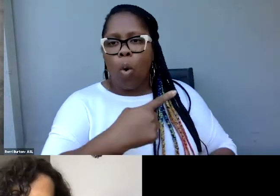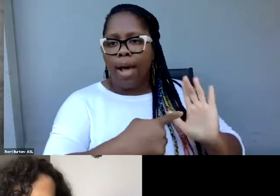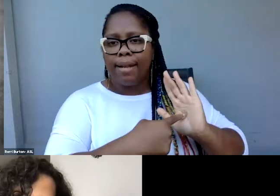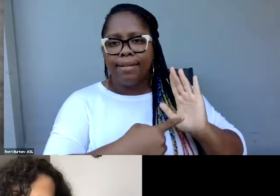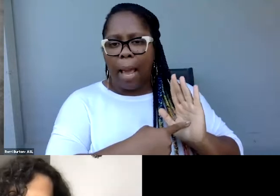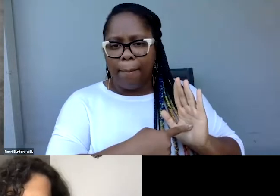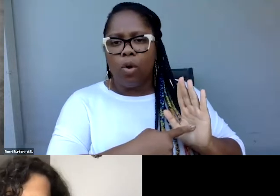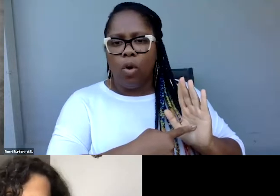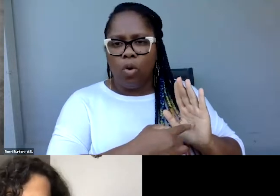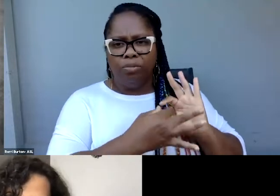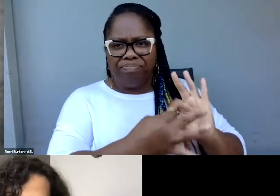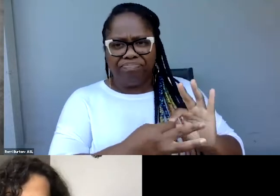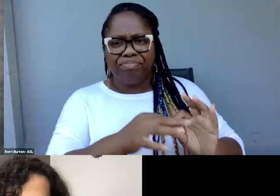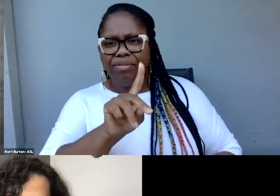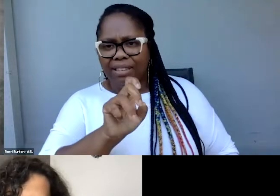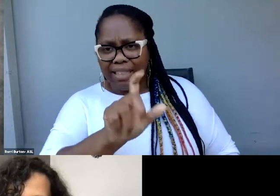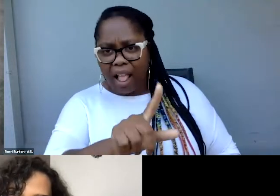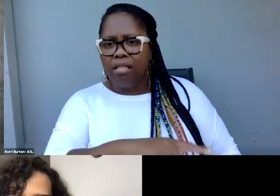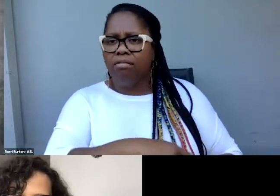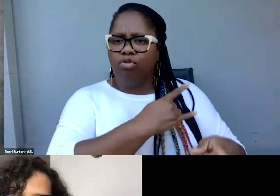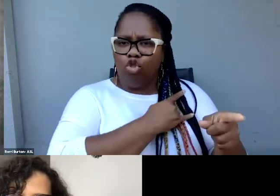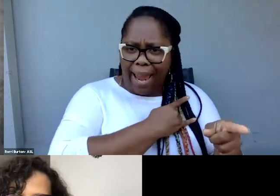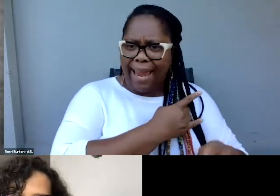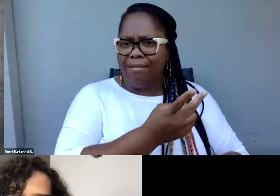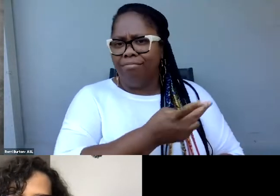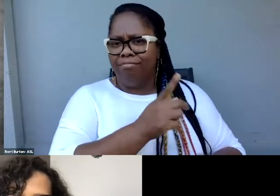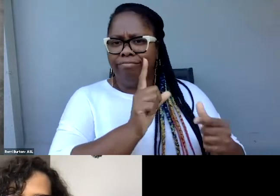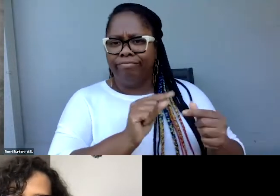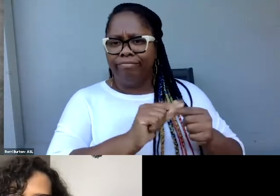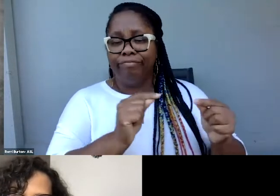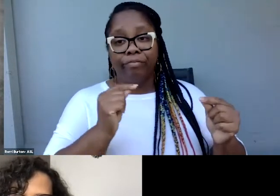what Dell and Jade were talking about, being adults who